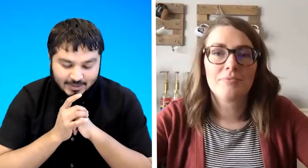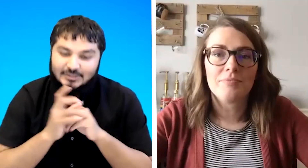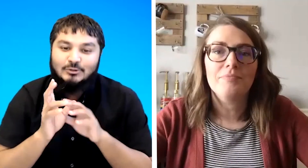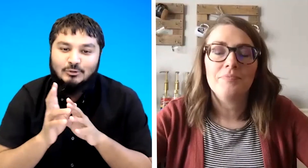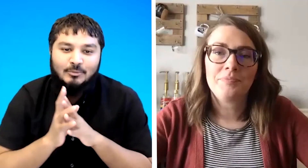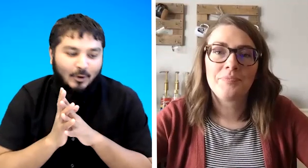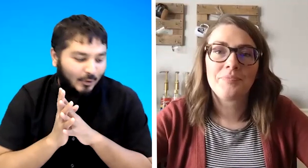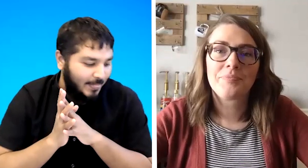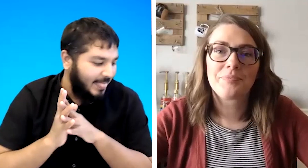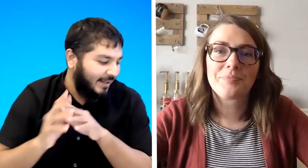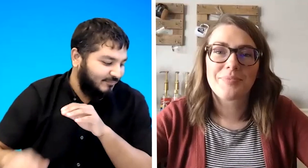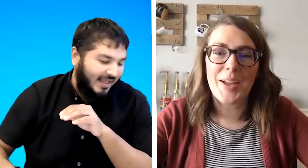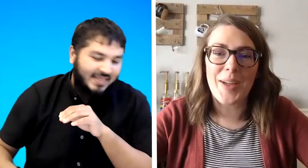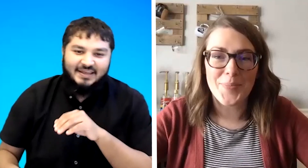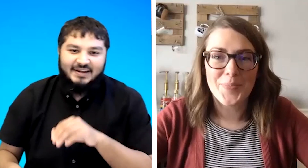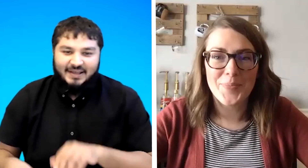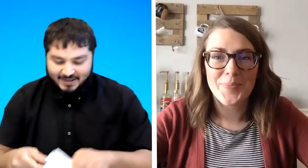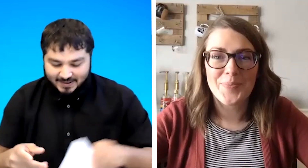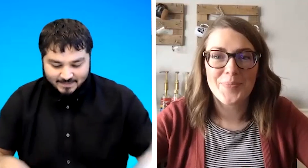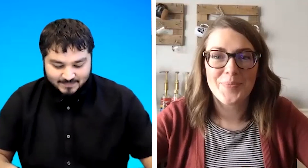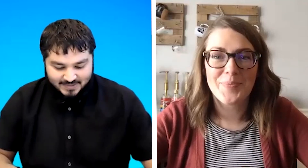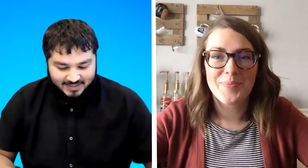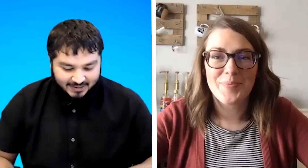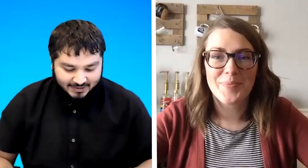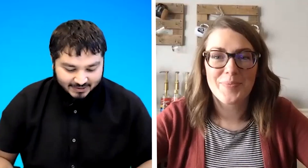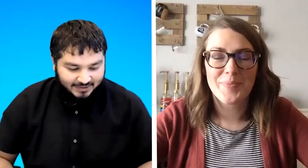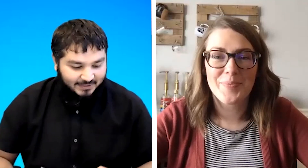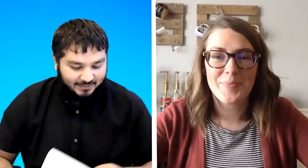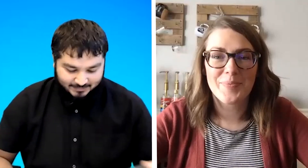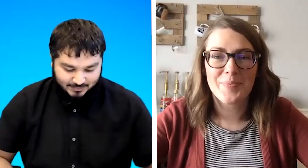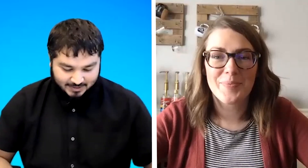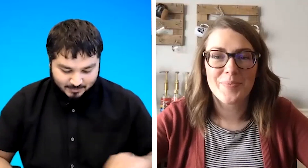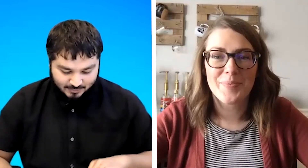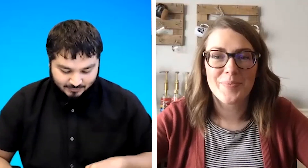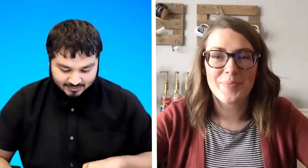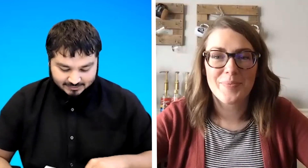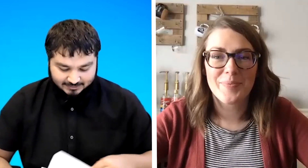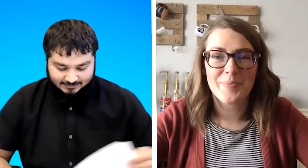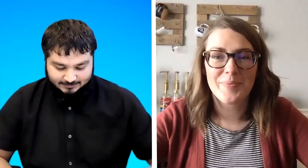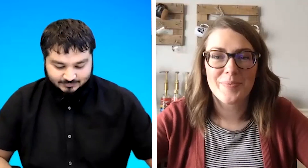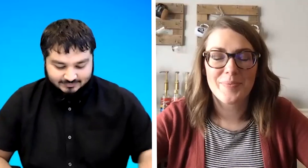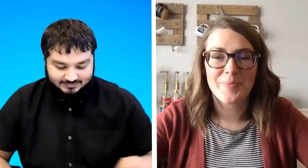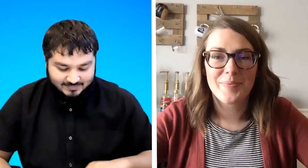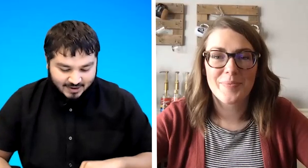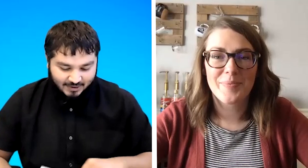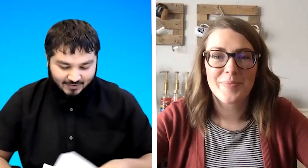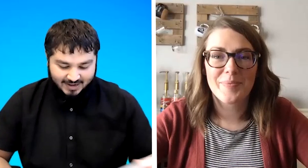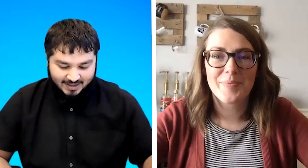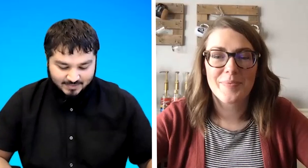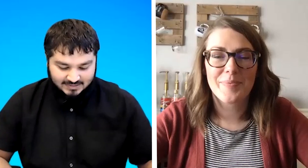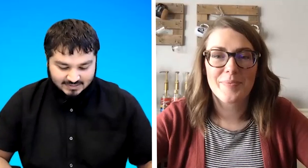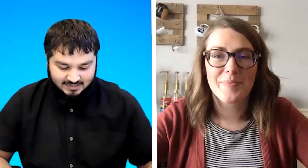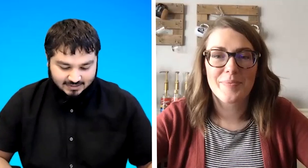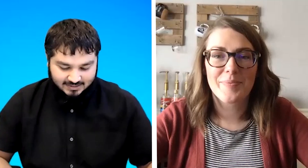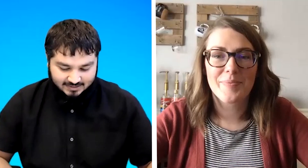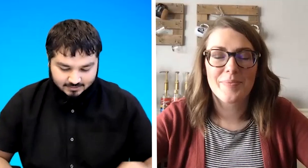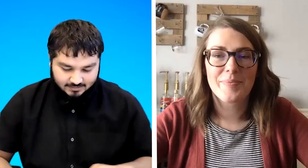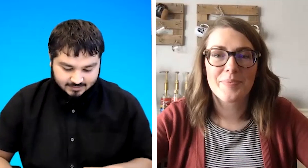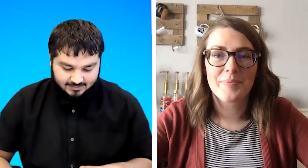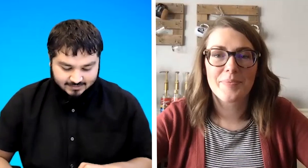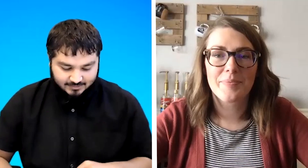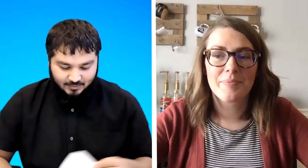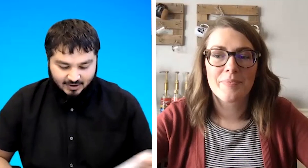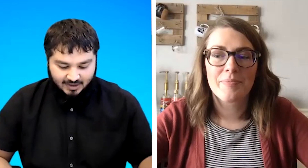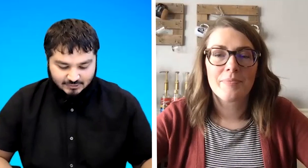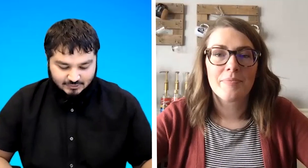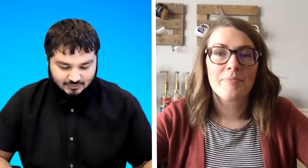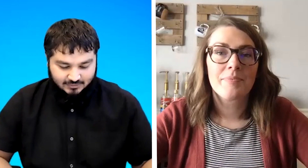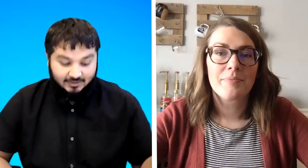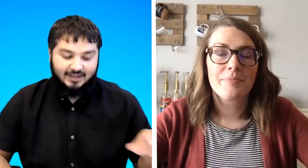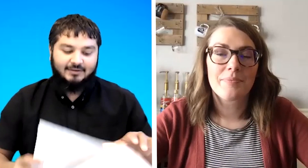let's do two more and then um uh we can move on all right let me see what i should do okay